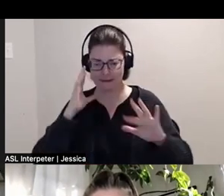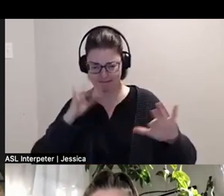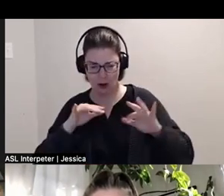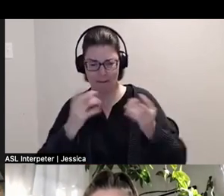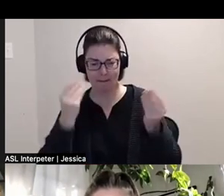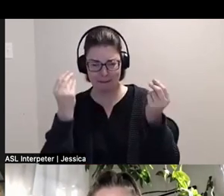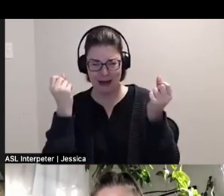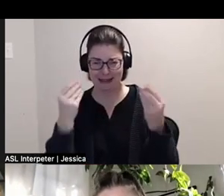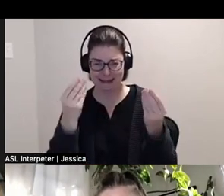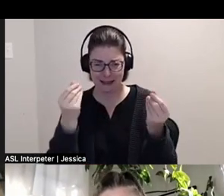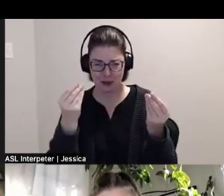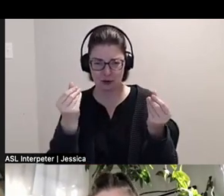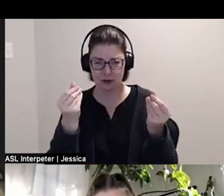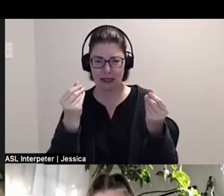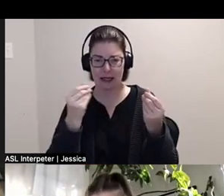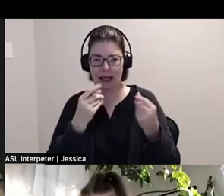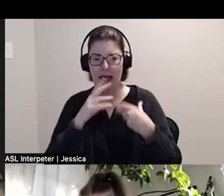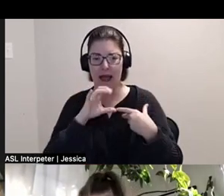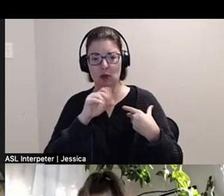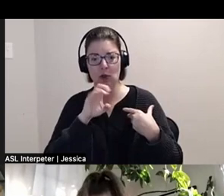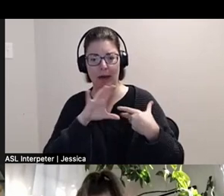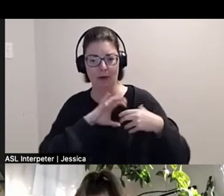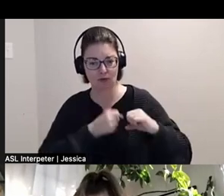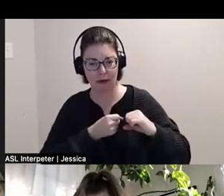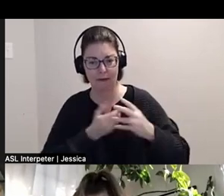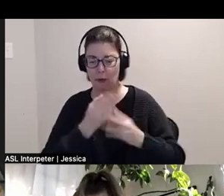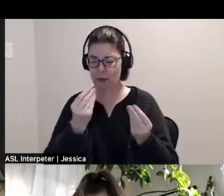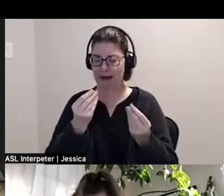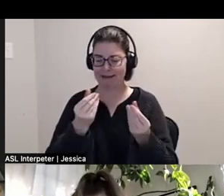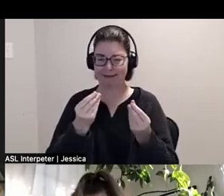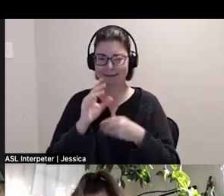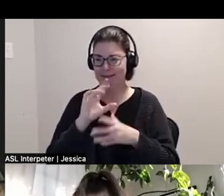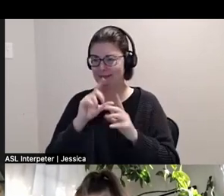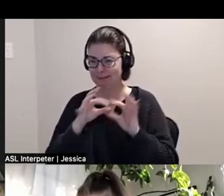and somatic grief through text, fiber, and film. Their work considers a collective "qrip"